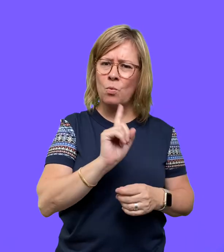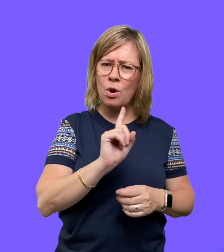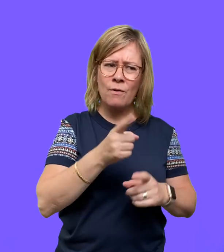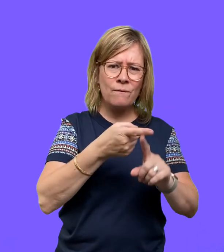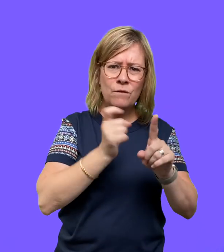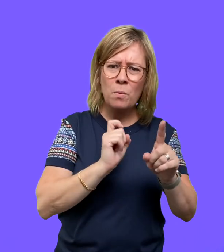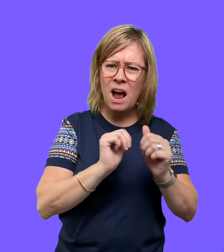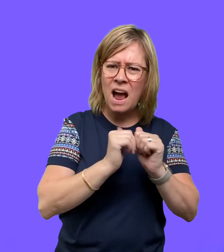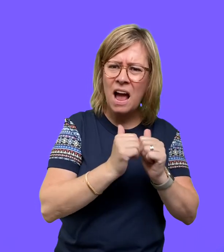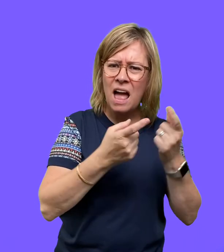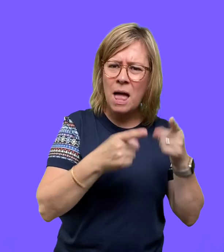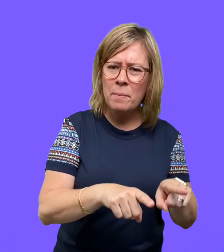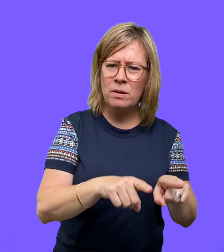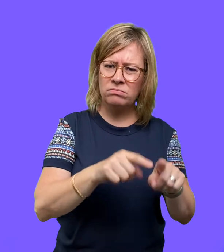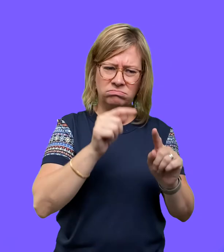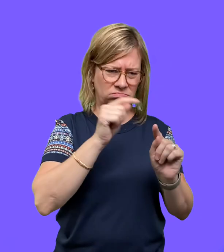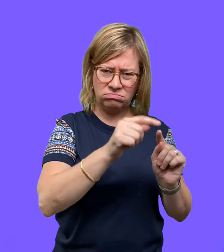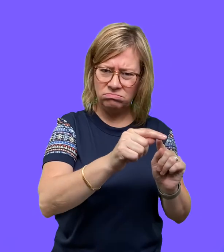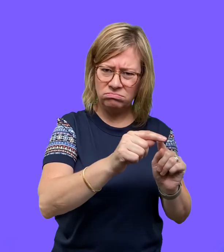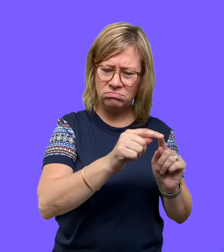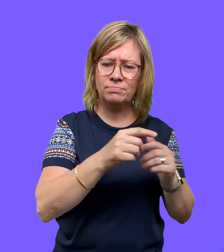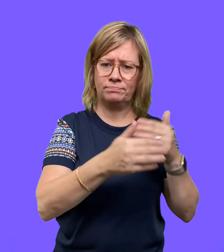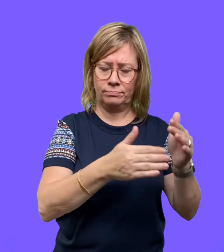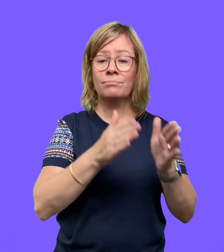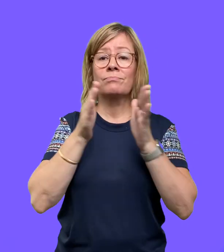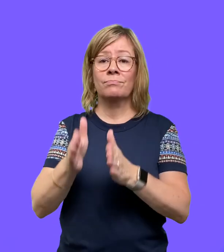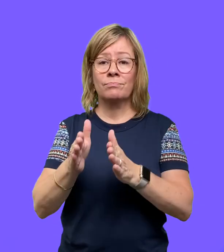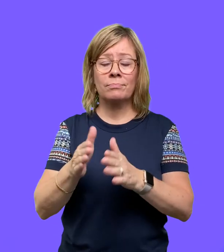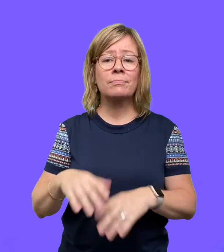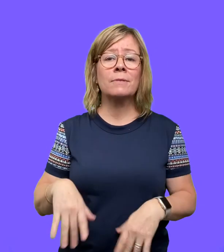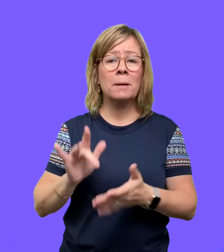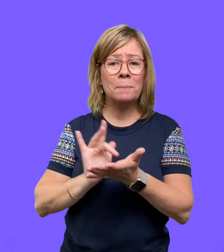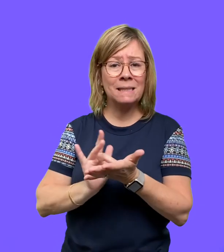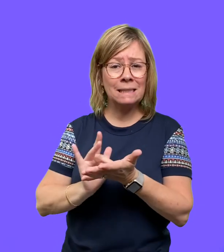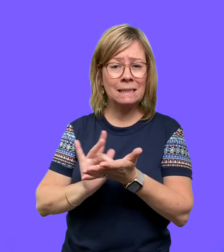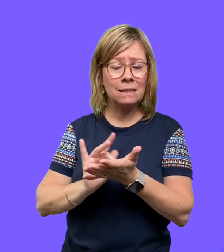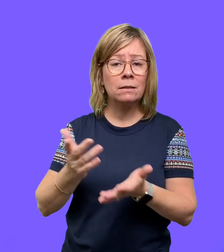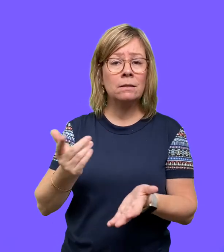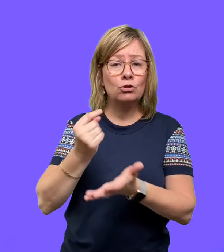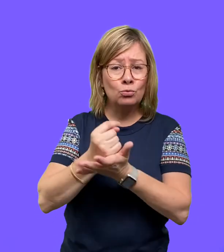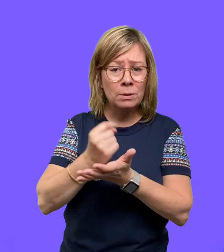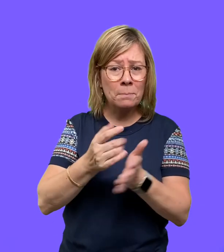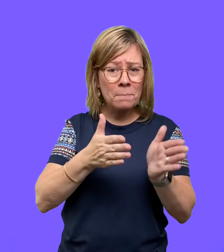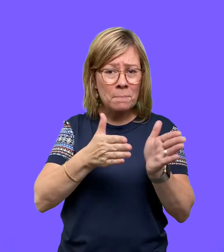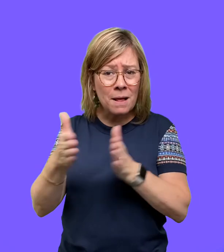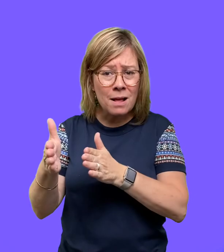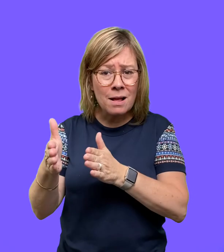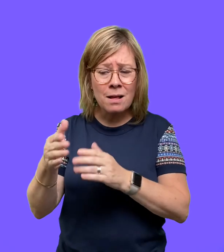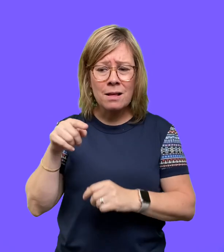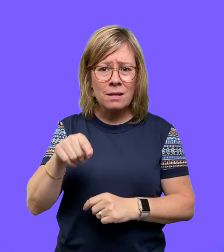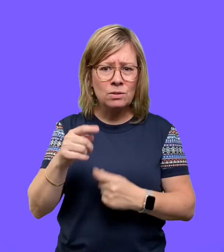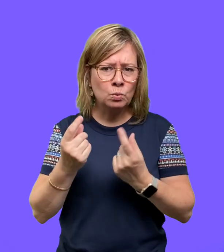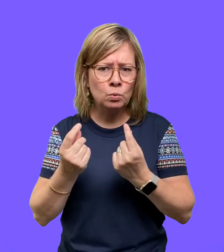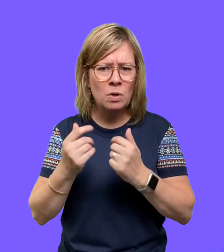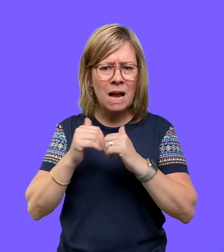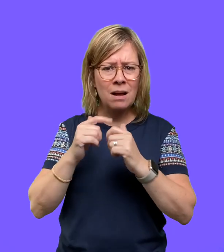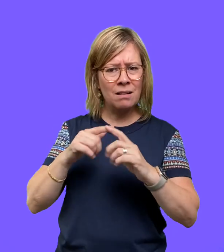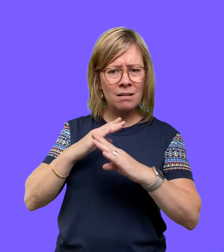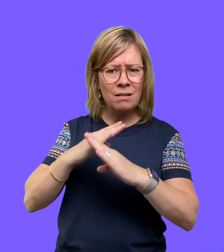their origin. It can also look at medical and treatment planning, how in which to